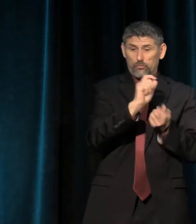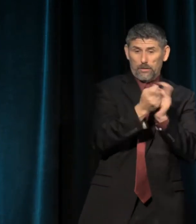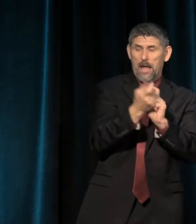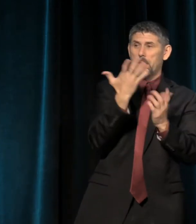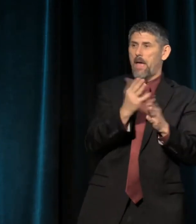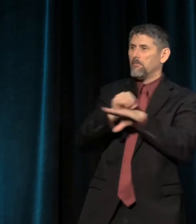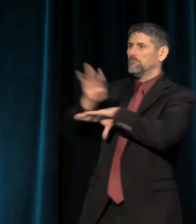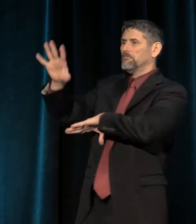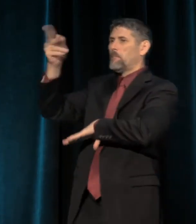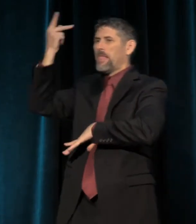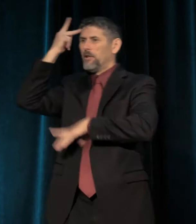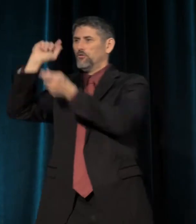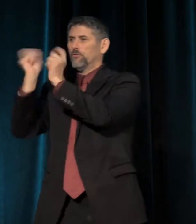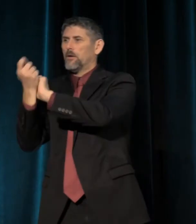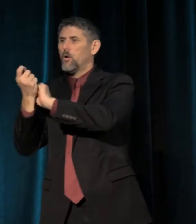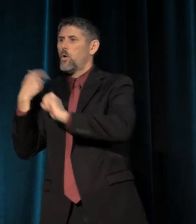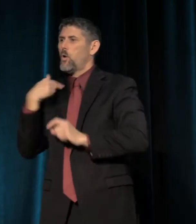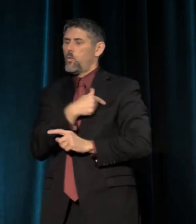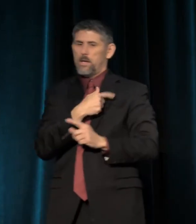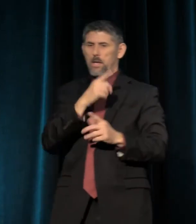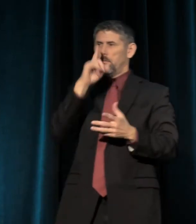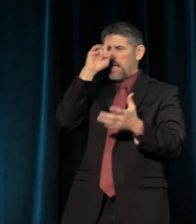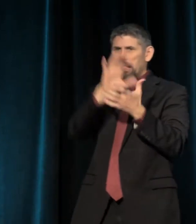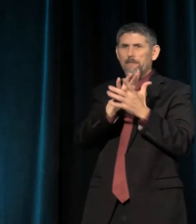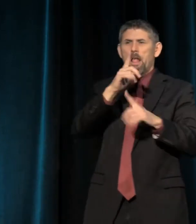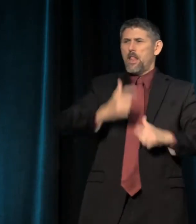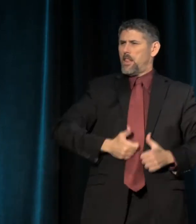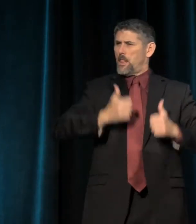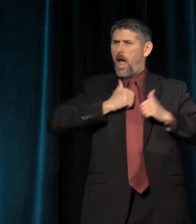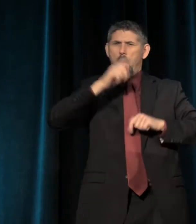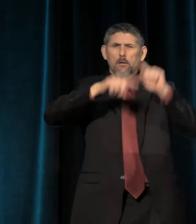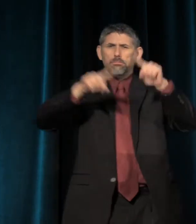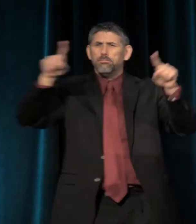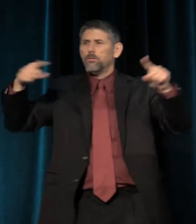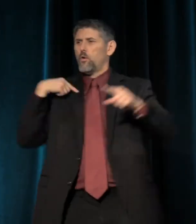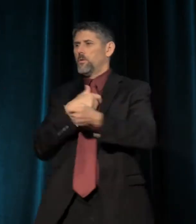We believe in art because we believe in life, in all its variations and all of its beauty.